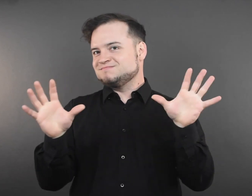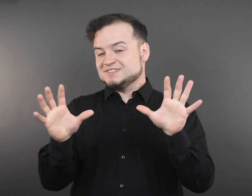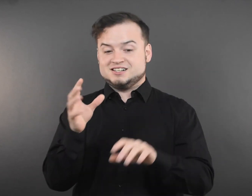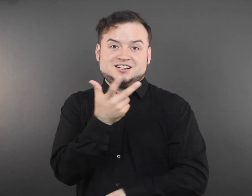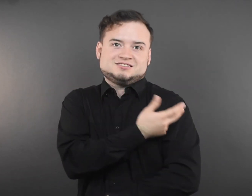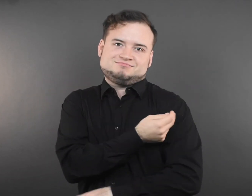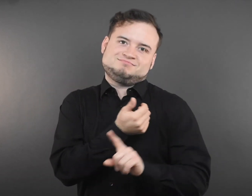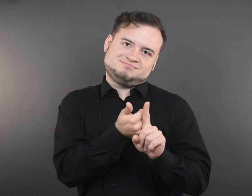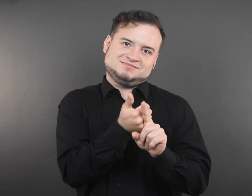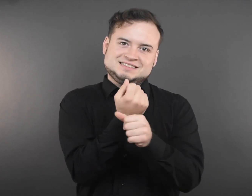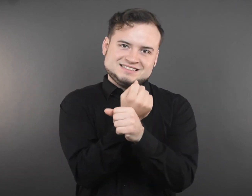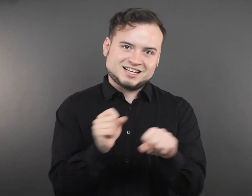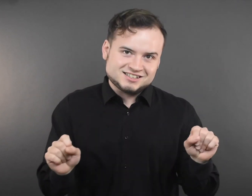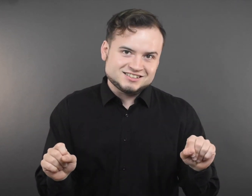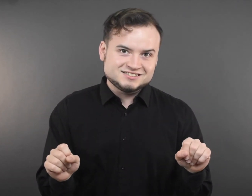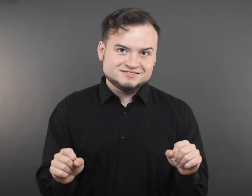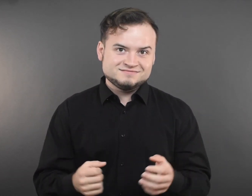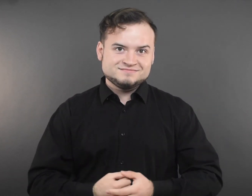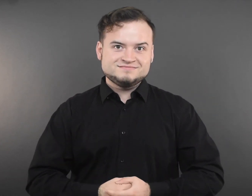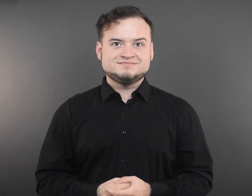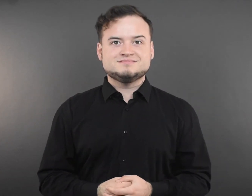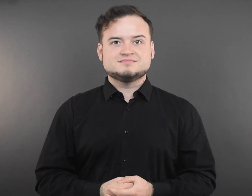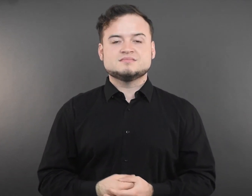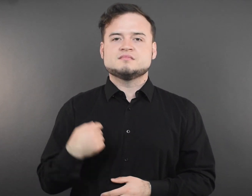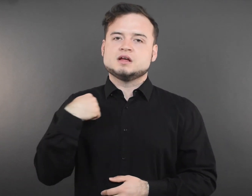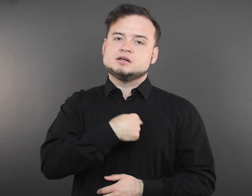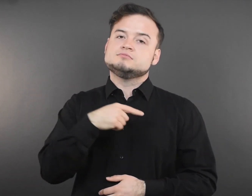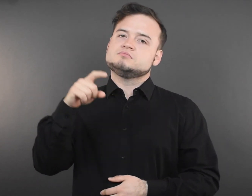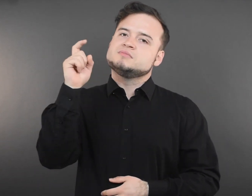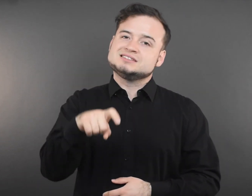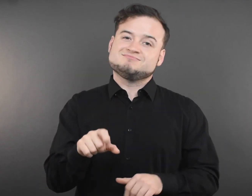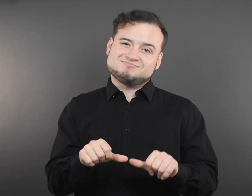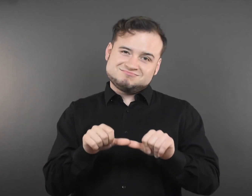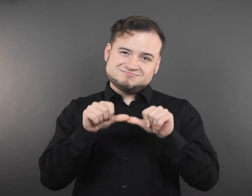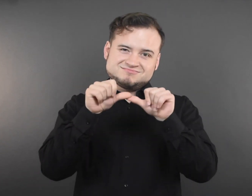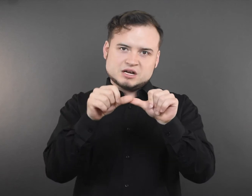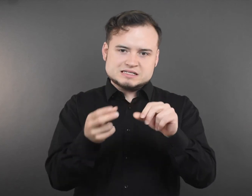and we must continue to increase the number of children who are protected.